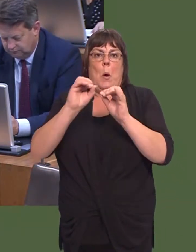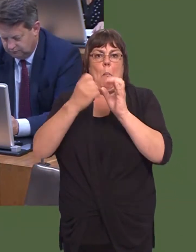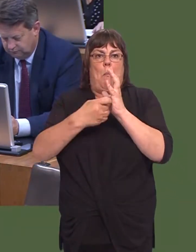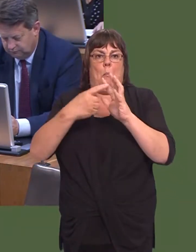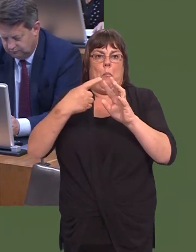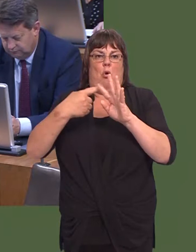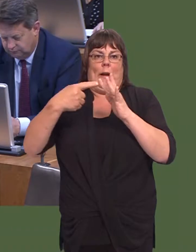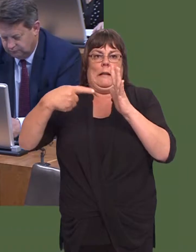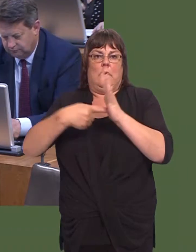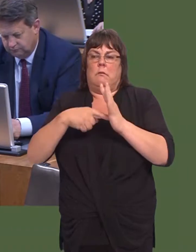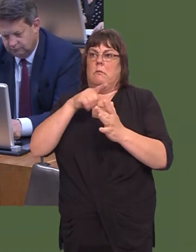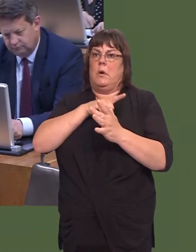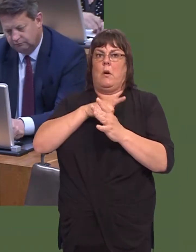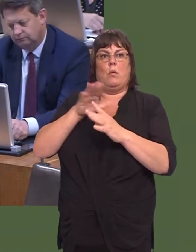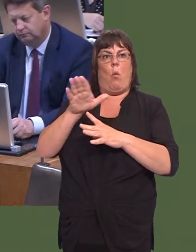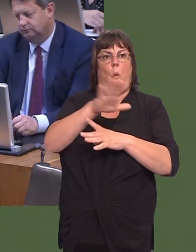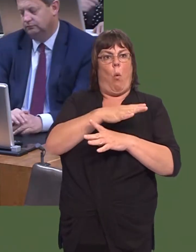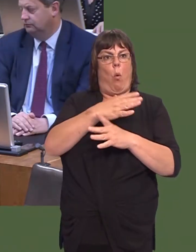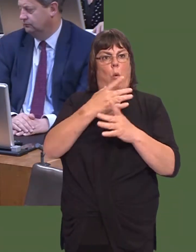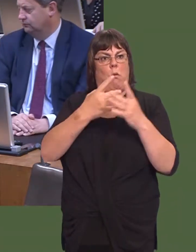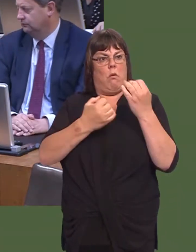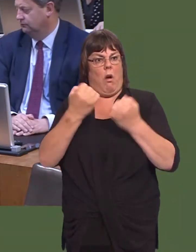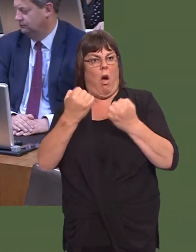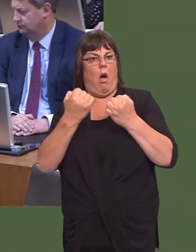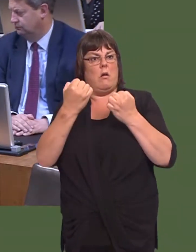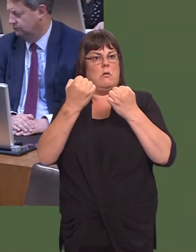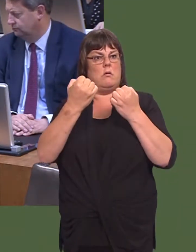Every single engine that leaves that plant is exported into the European market and so